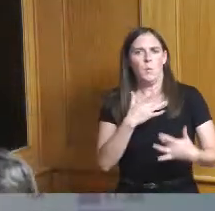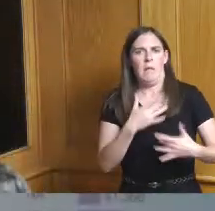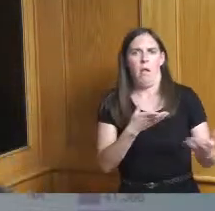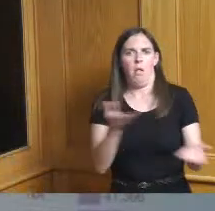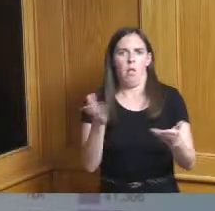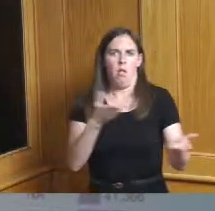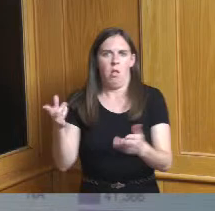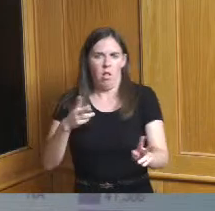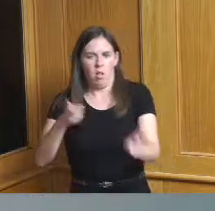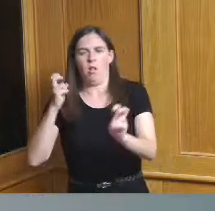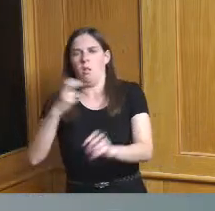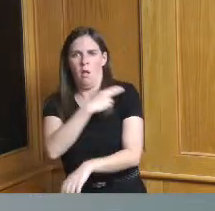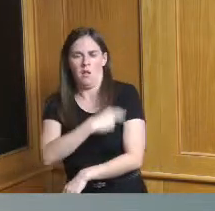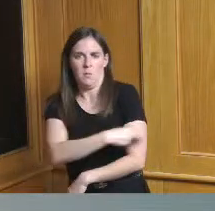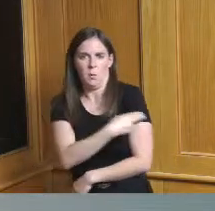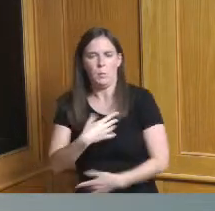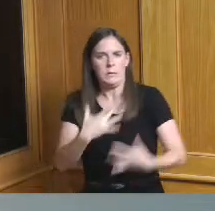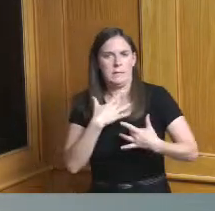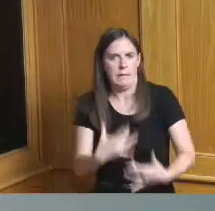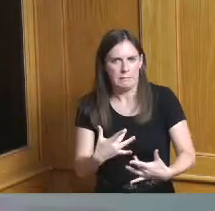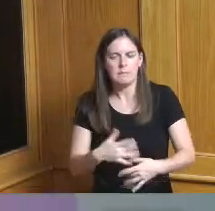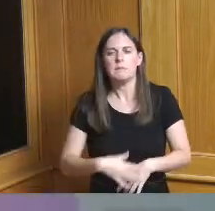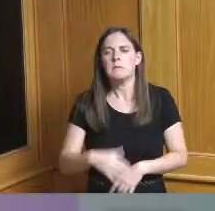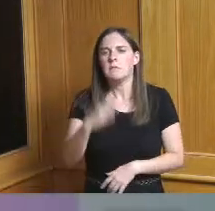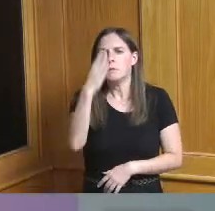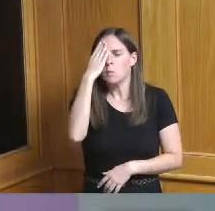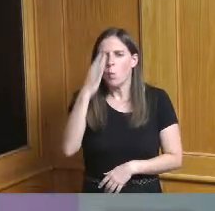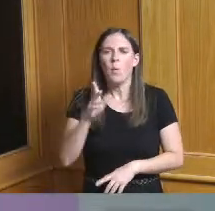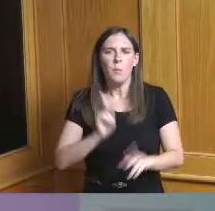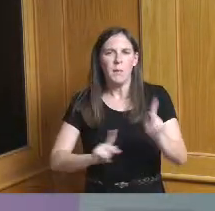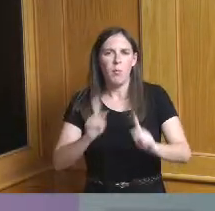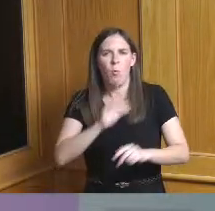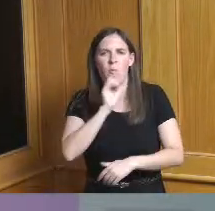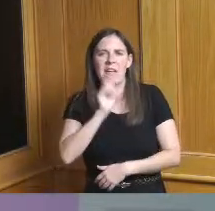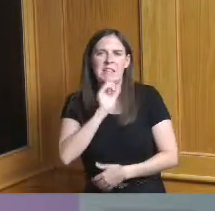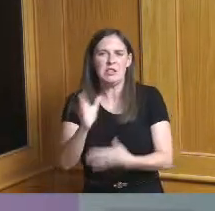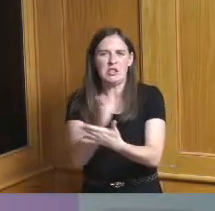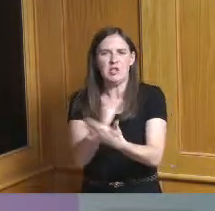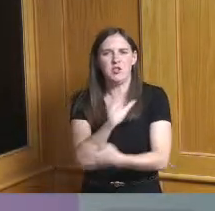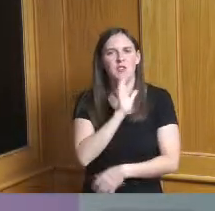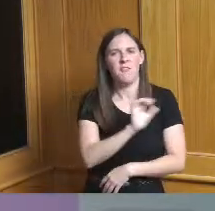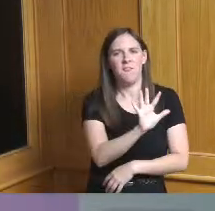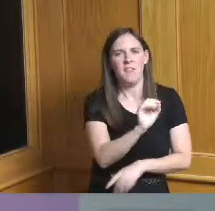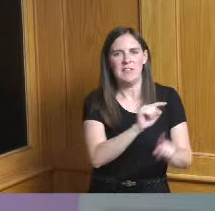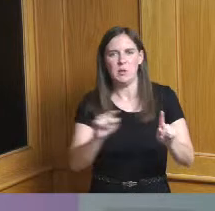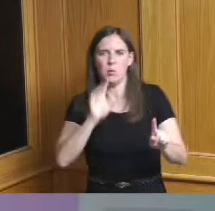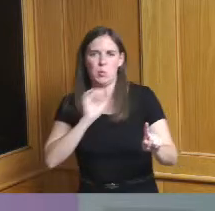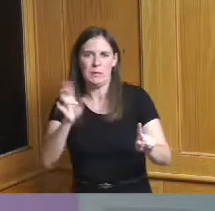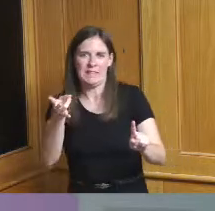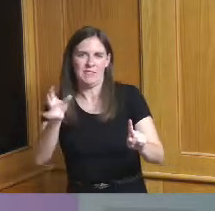excuse me we continue to see those between the ages of 50 and 79 within the hospital systems